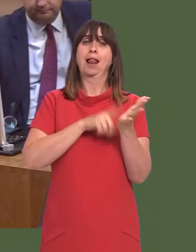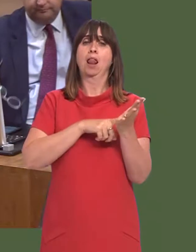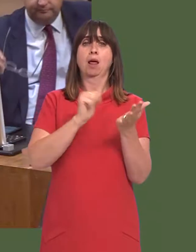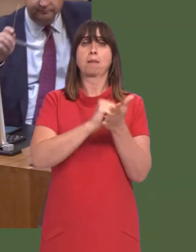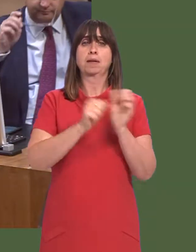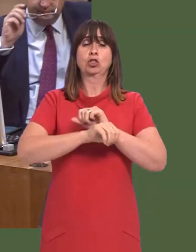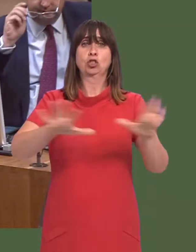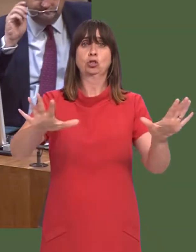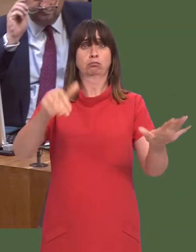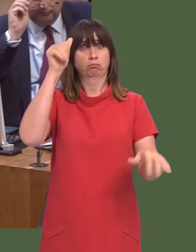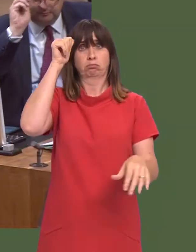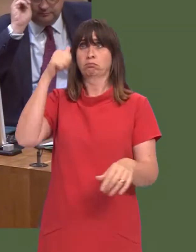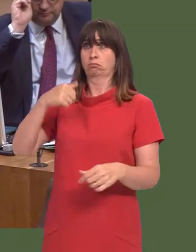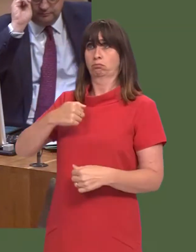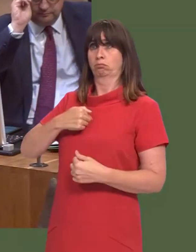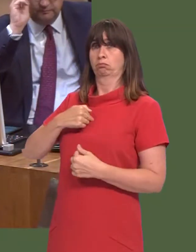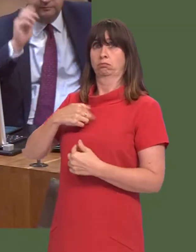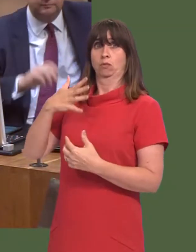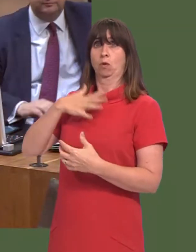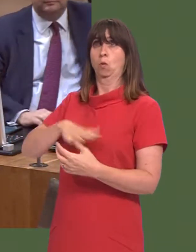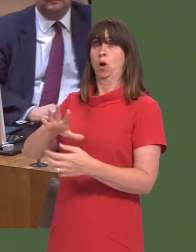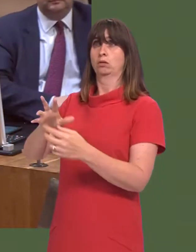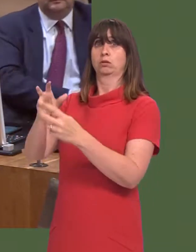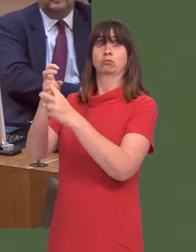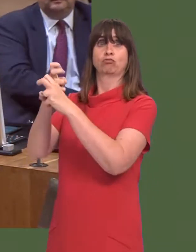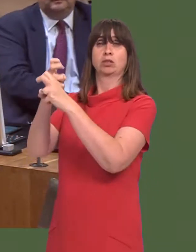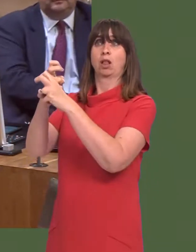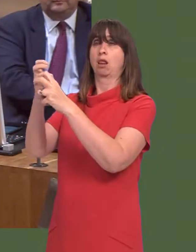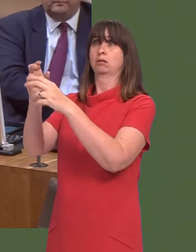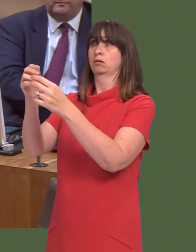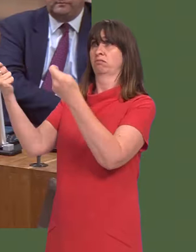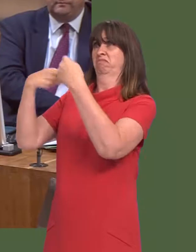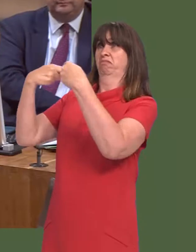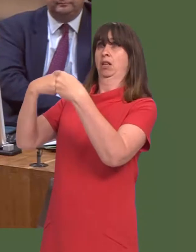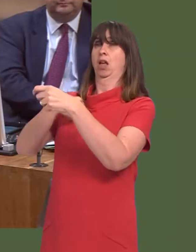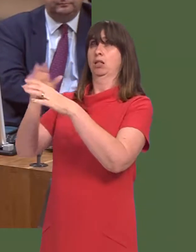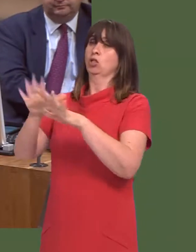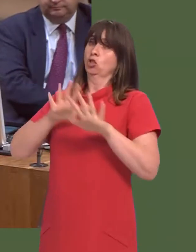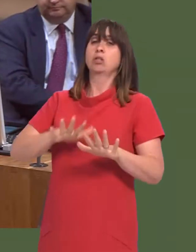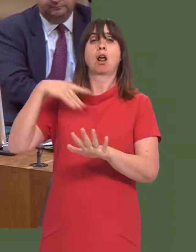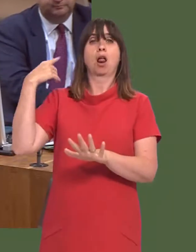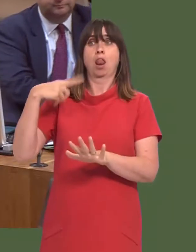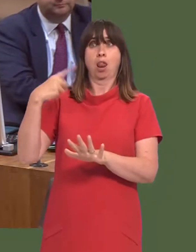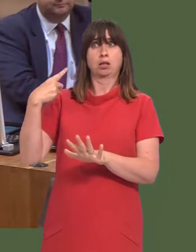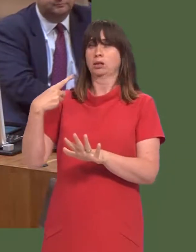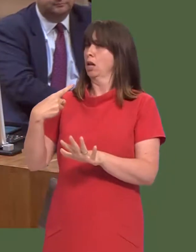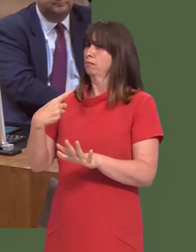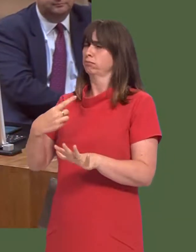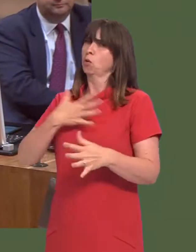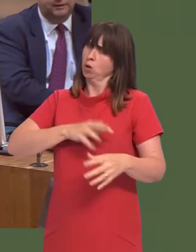an acknowledgement that it is not for the UK Government to take the powers away from Brussels that should come to Wales and keep them in London.